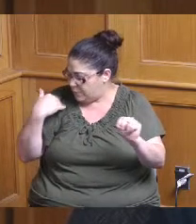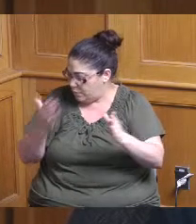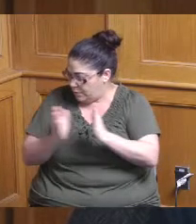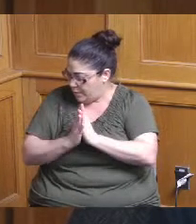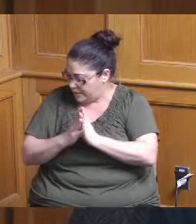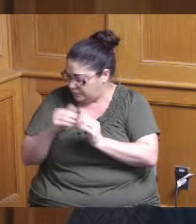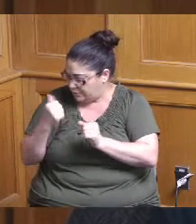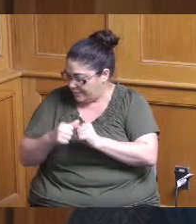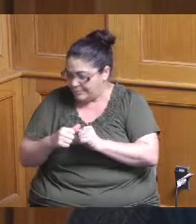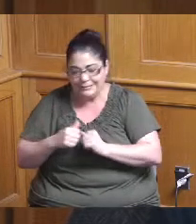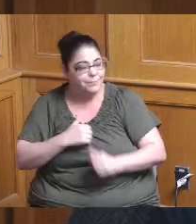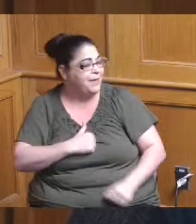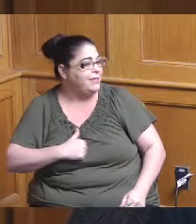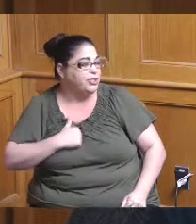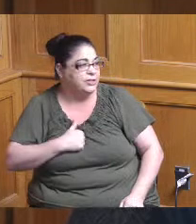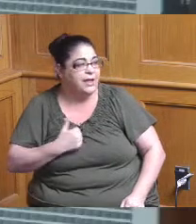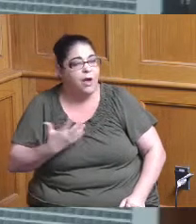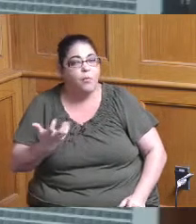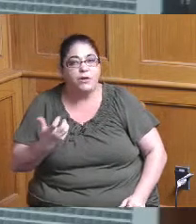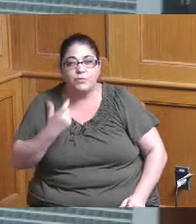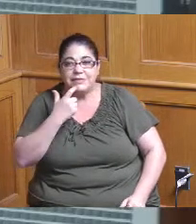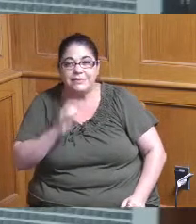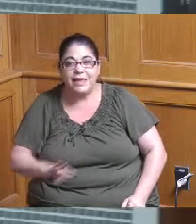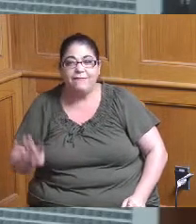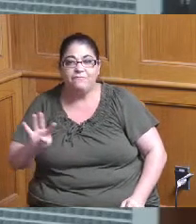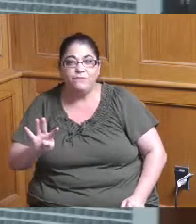and I apologize I want to say it was somewhere around four million but I don't have that number